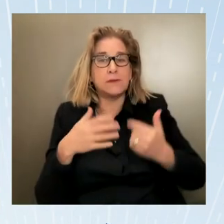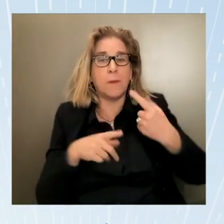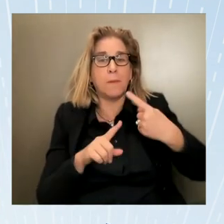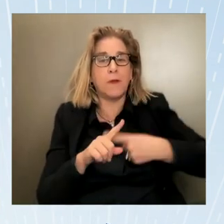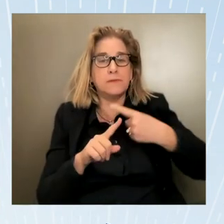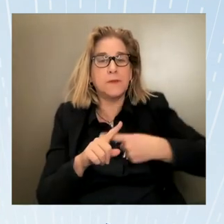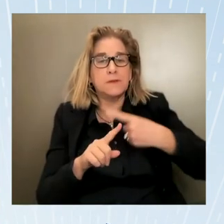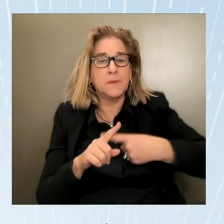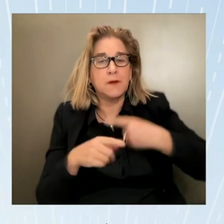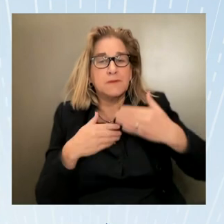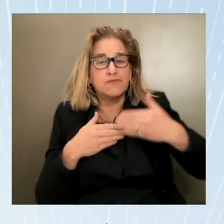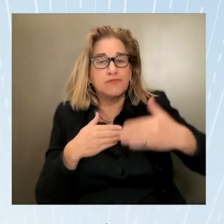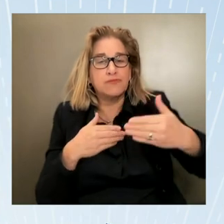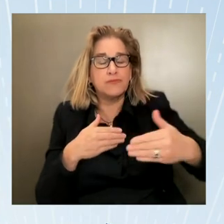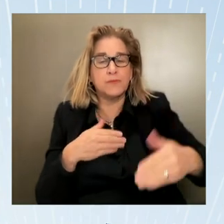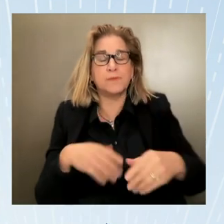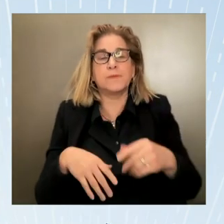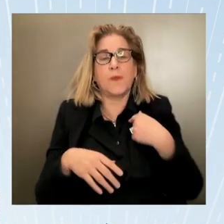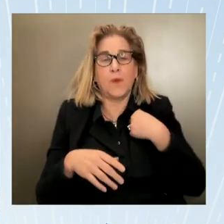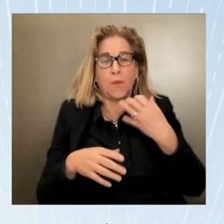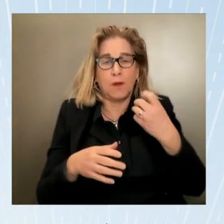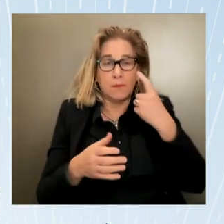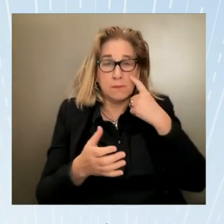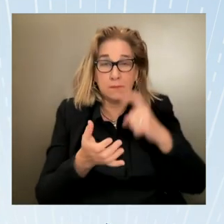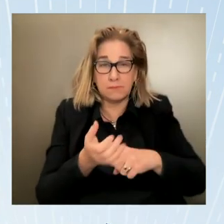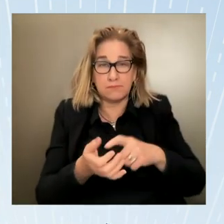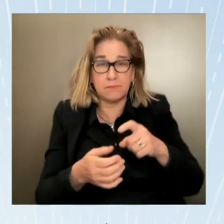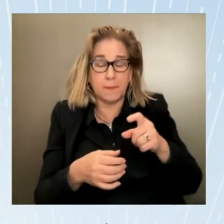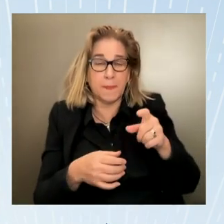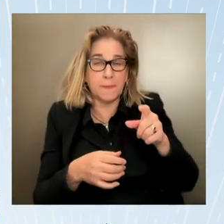presidential award for Extraordinary efforts to combat trafficking persons